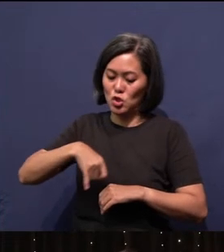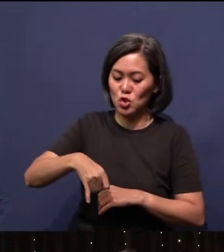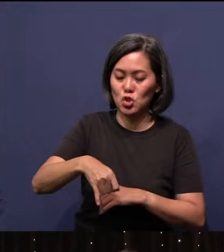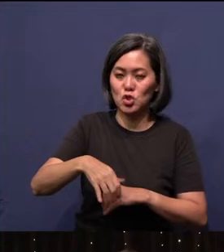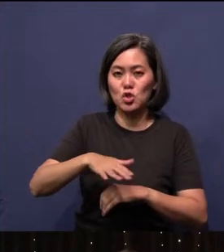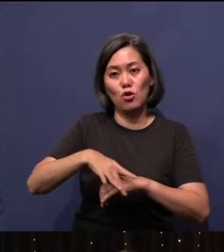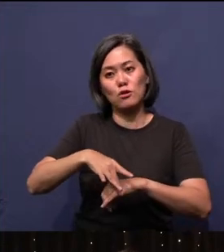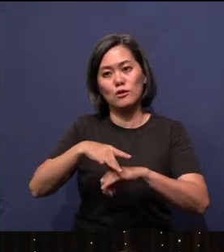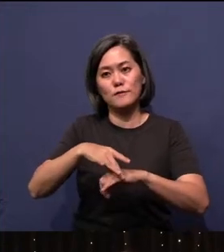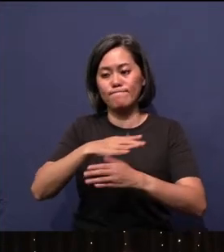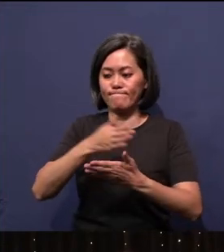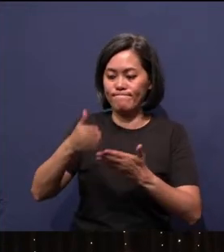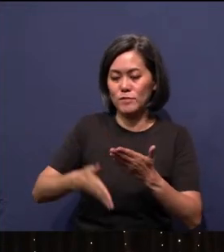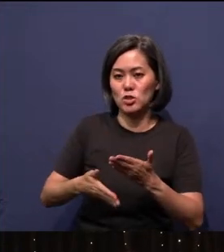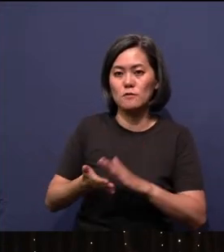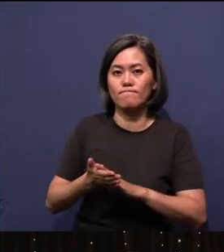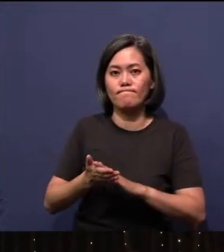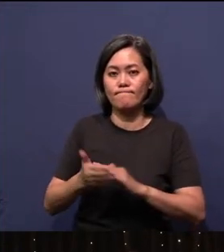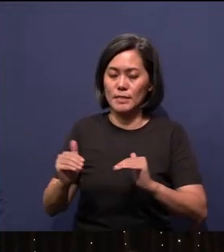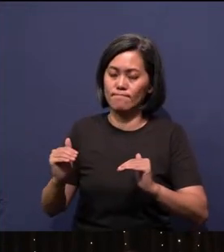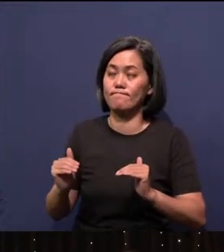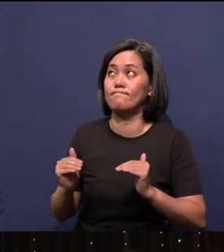Thang was promoted to glory.